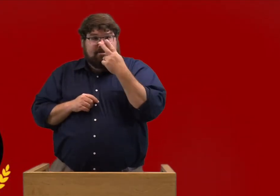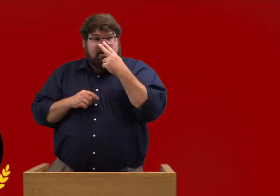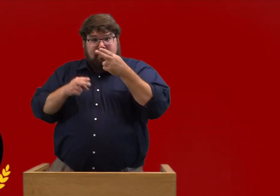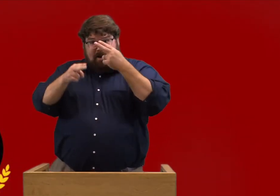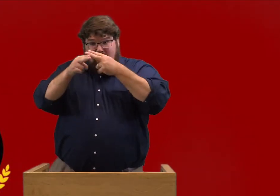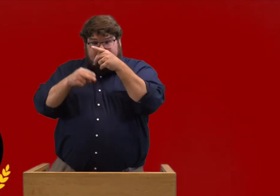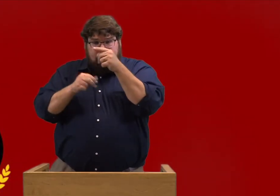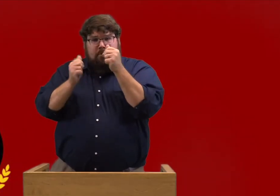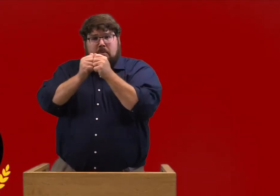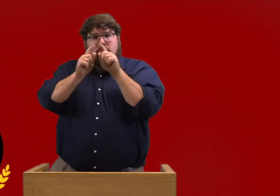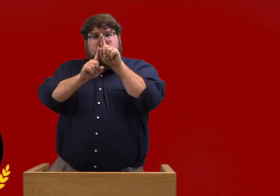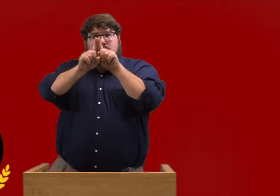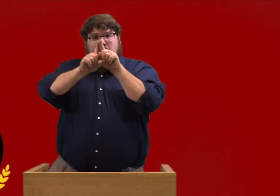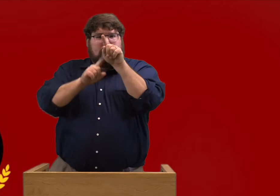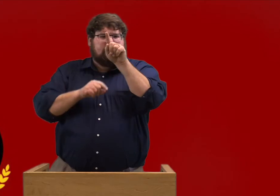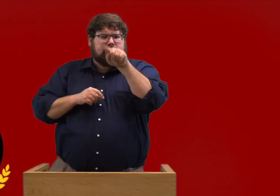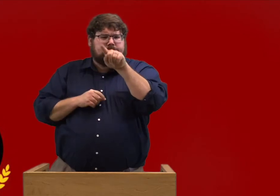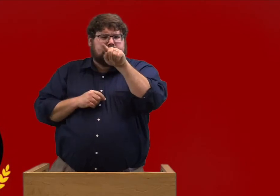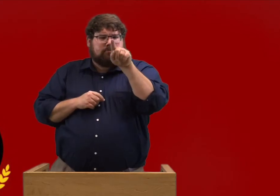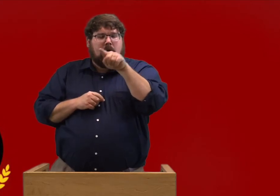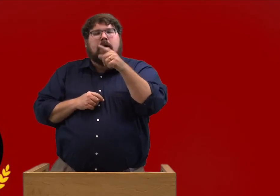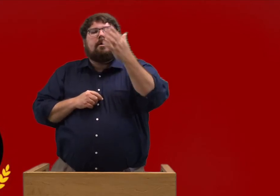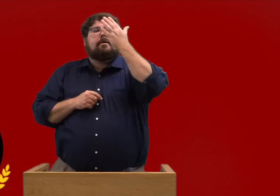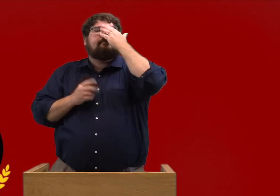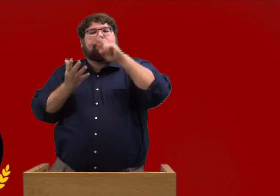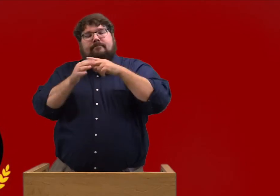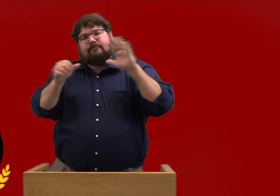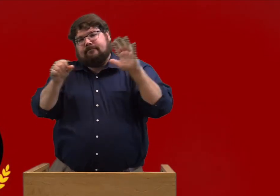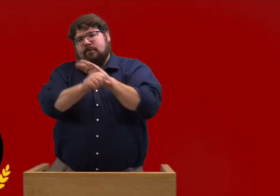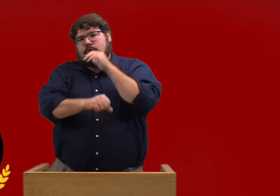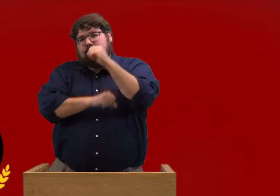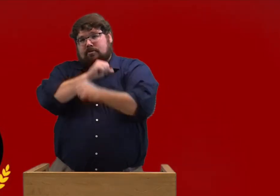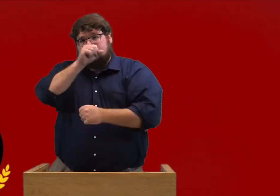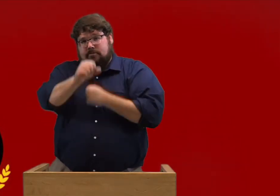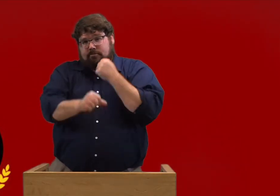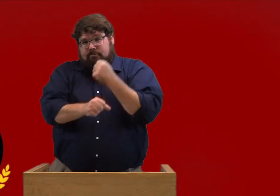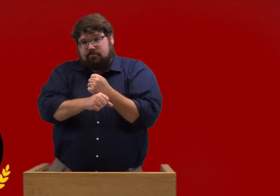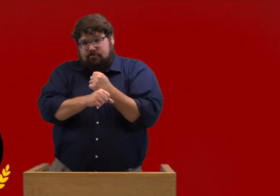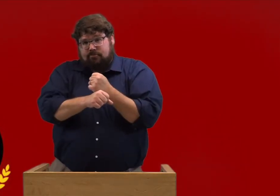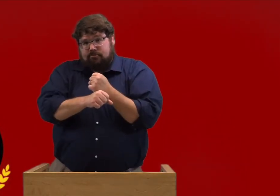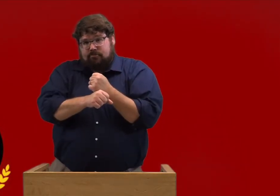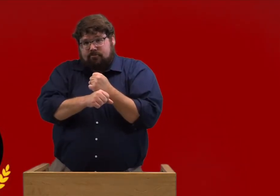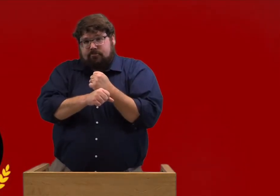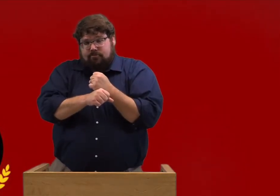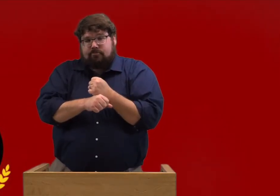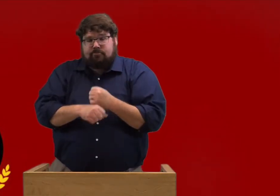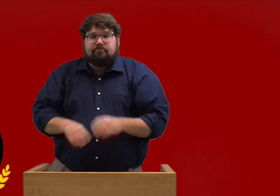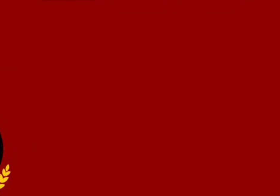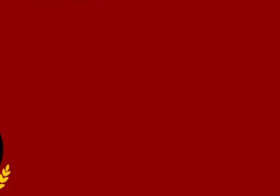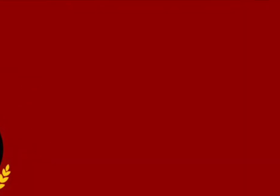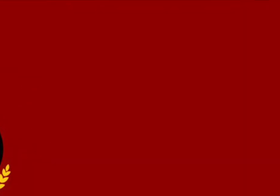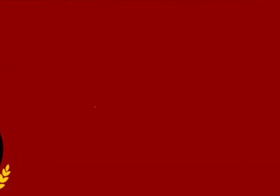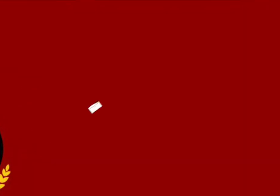You will see on the screen all of the names. If you see an asterisk (a star) that is for the full year.